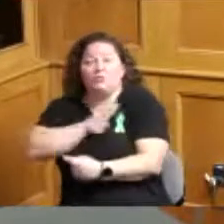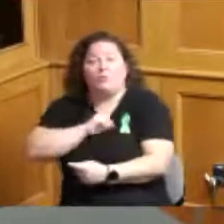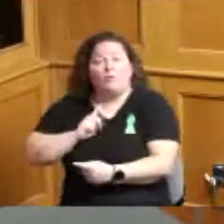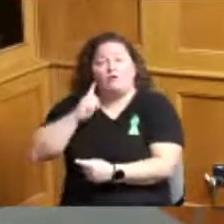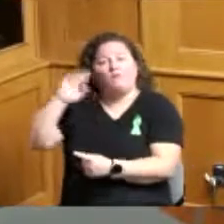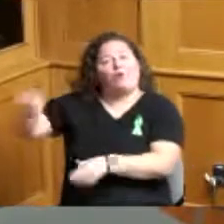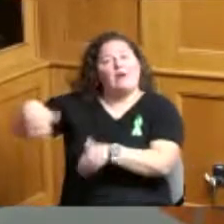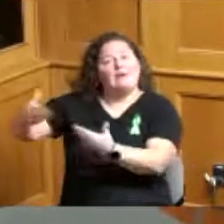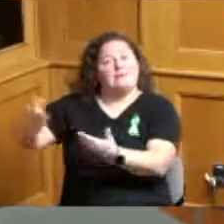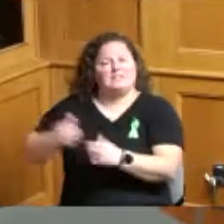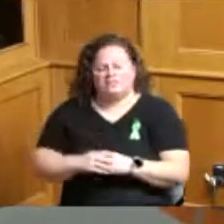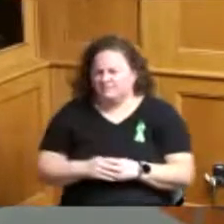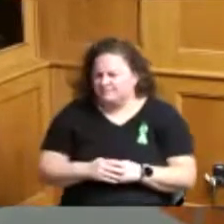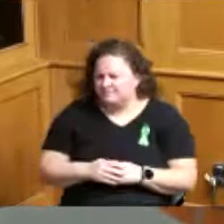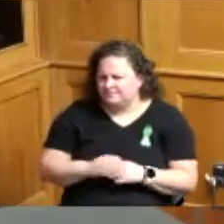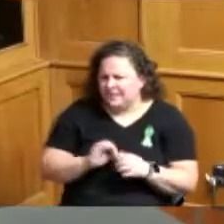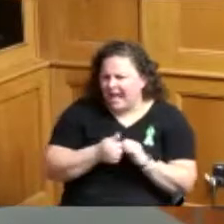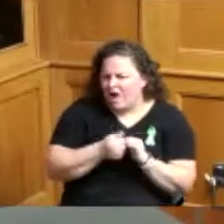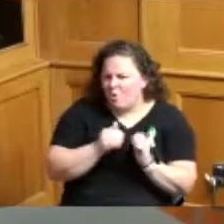how often do you get these kind of requests